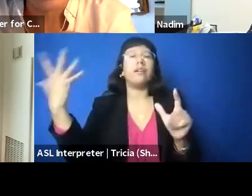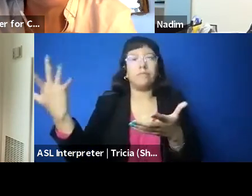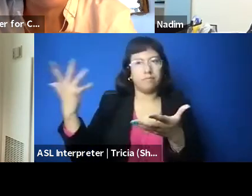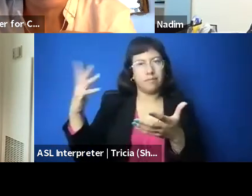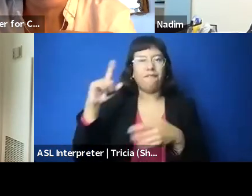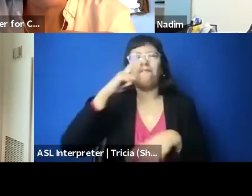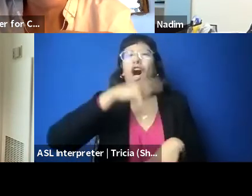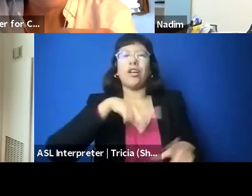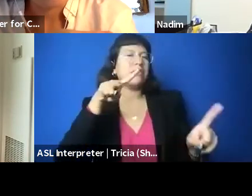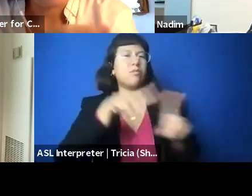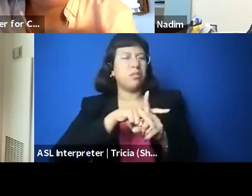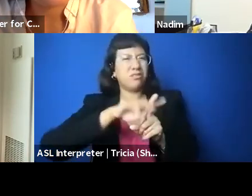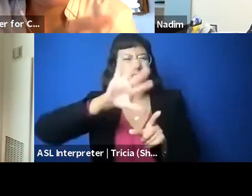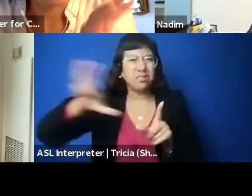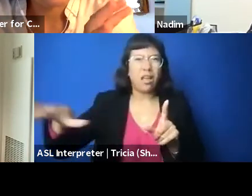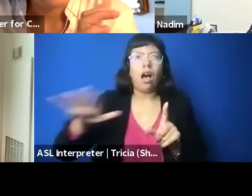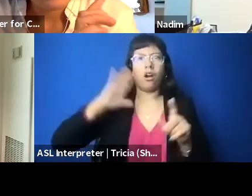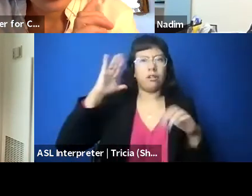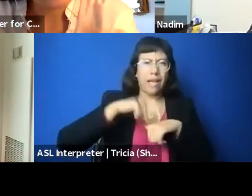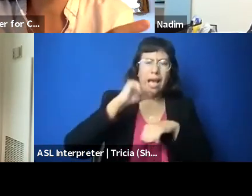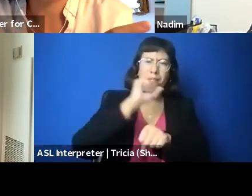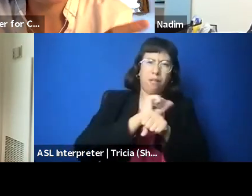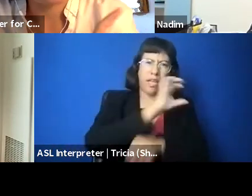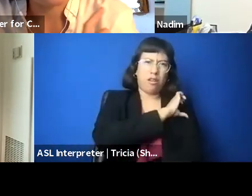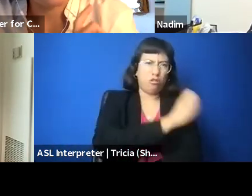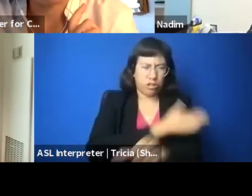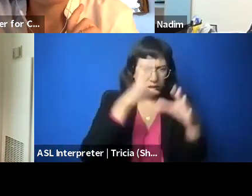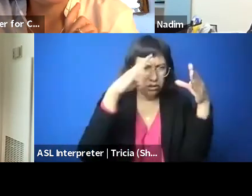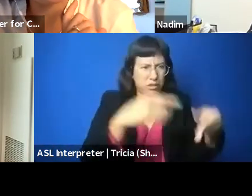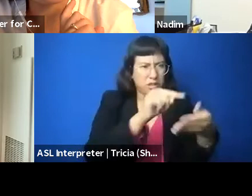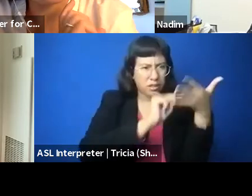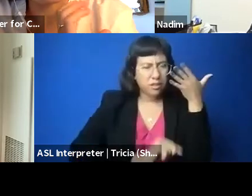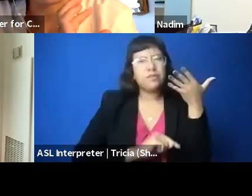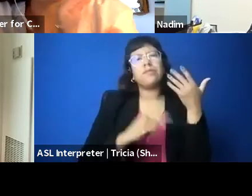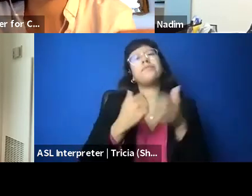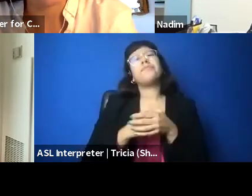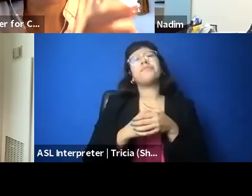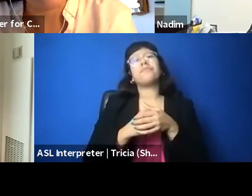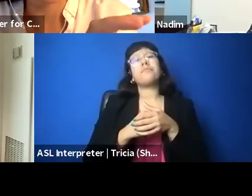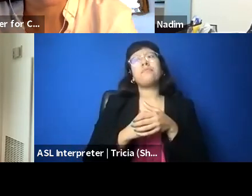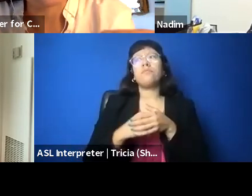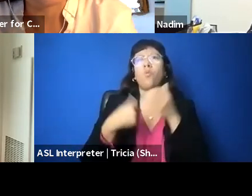but also turning the tables and putting the, shining the light back onto where it needs to be,